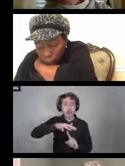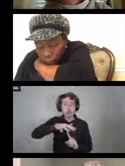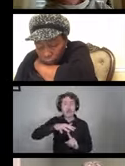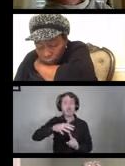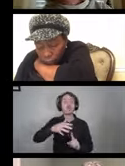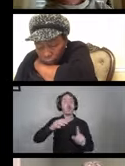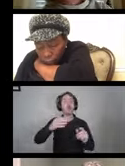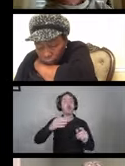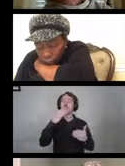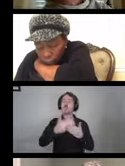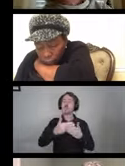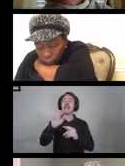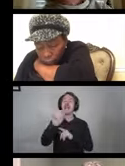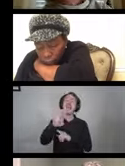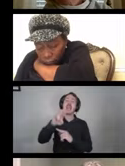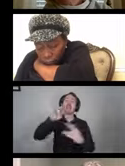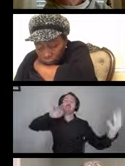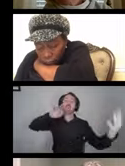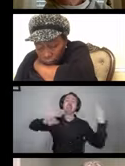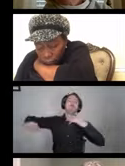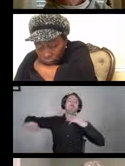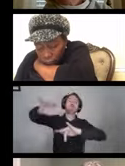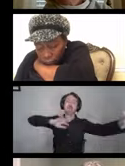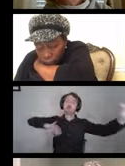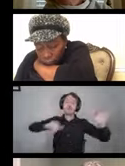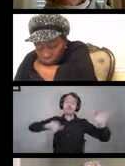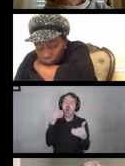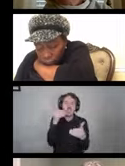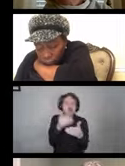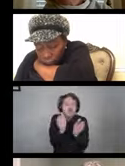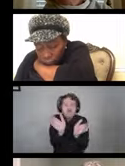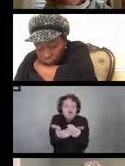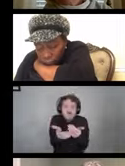You have separate spaces for contaminated and clean equipment.